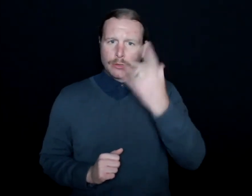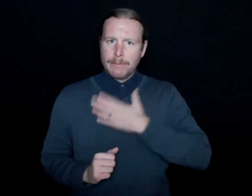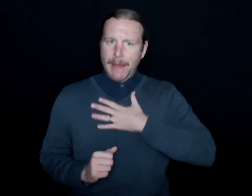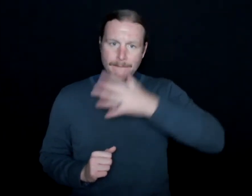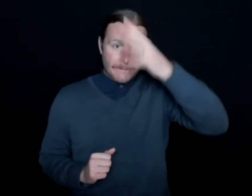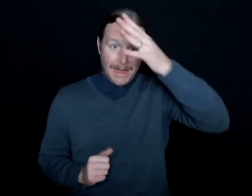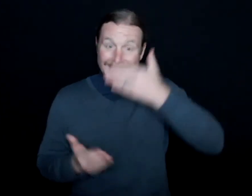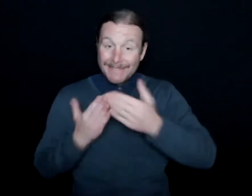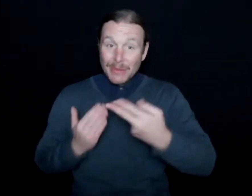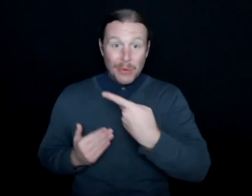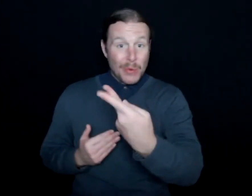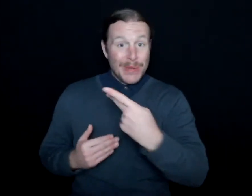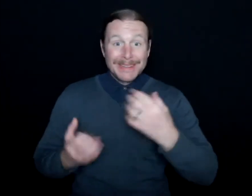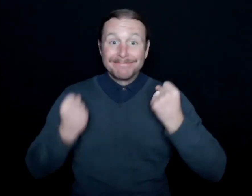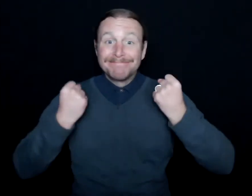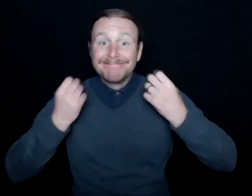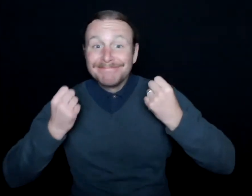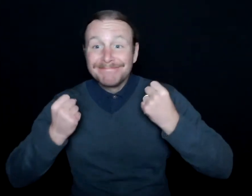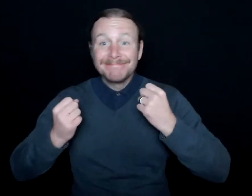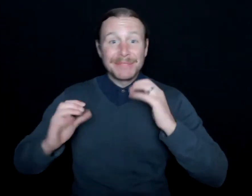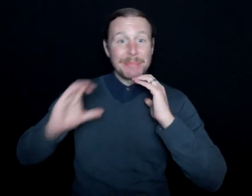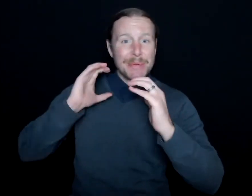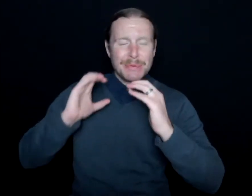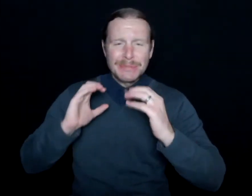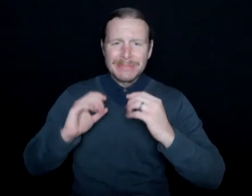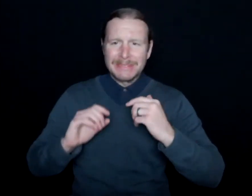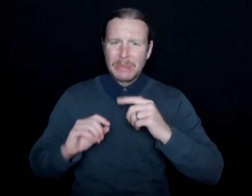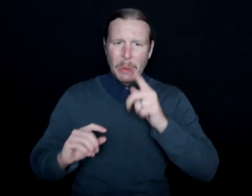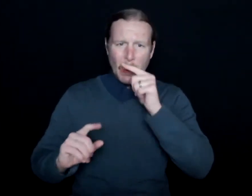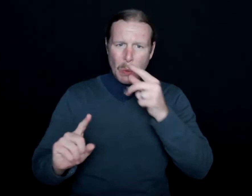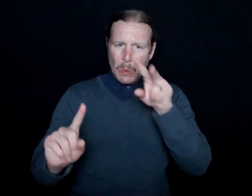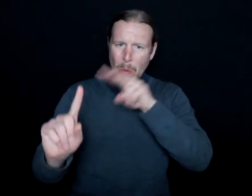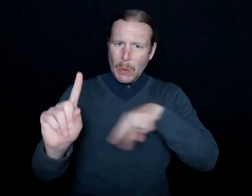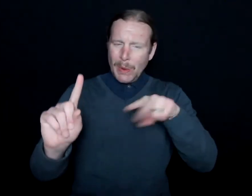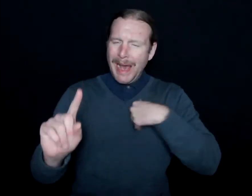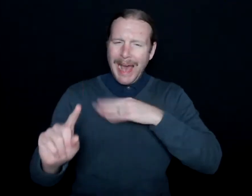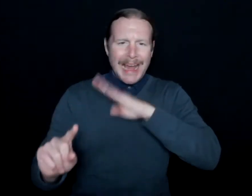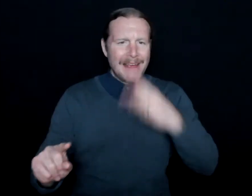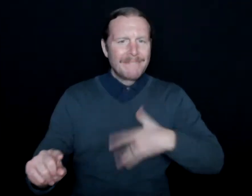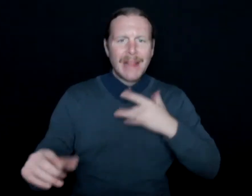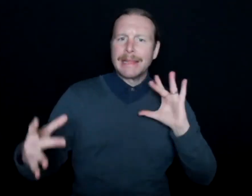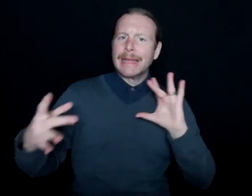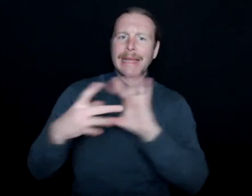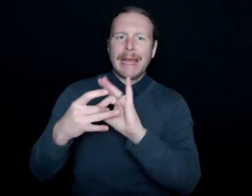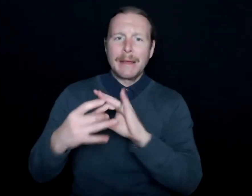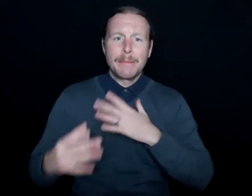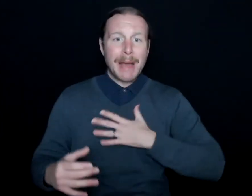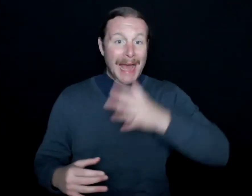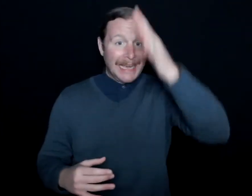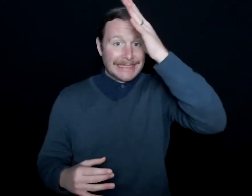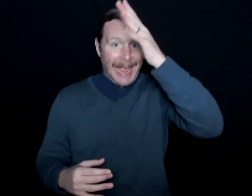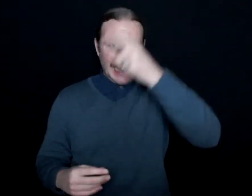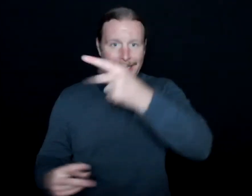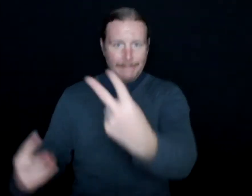Even though ASL was my first language, I never felt connected to him. My dad always looked at me as, you can hear.